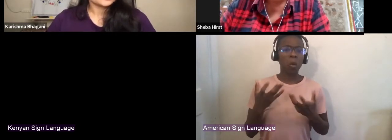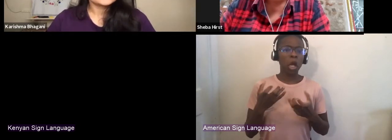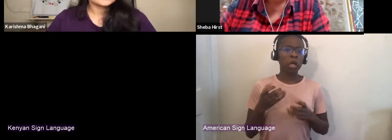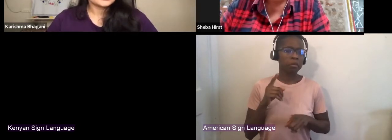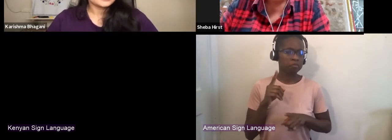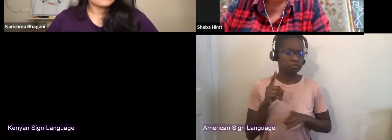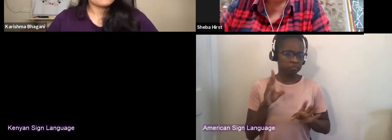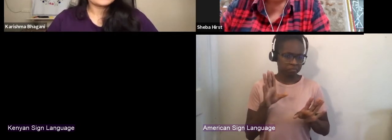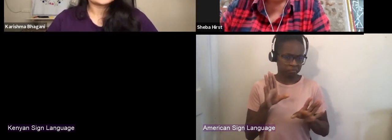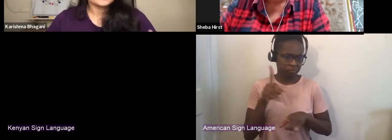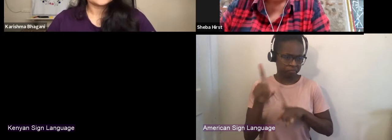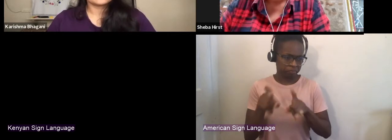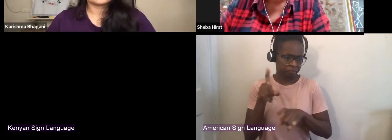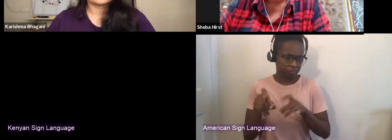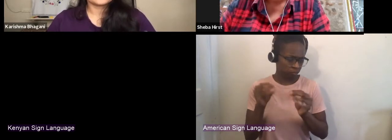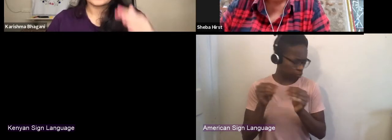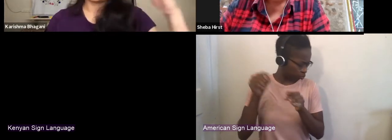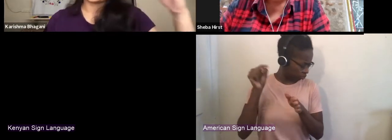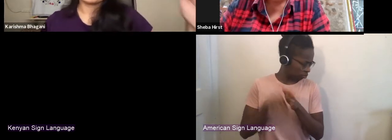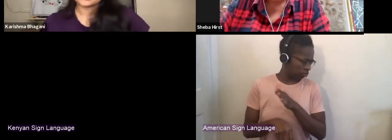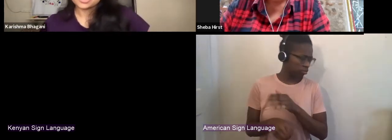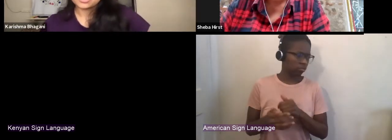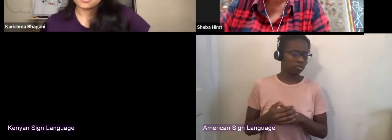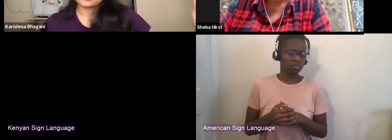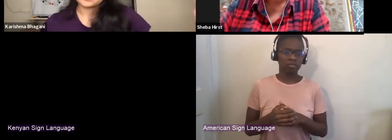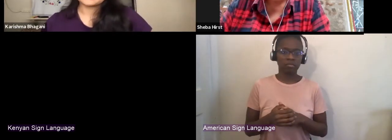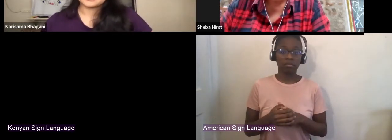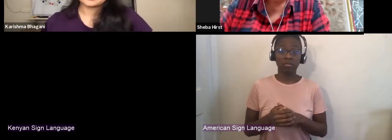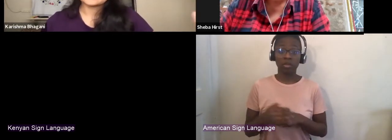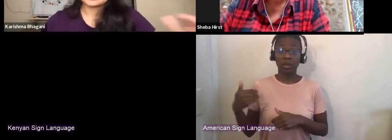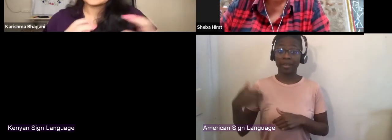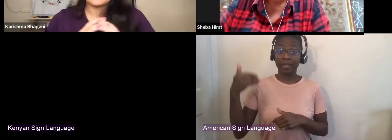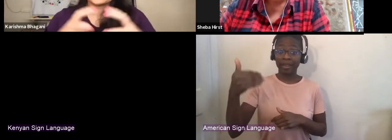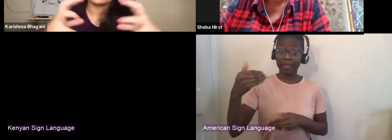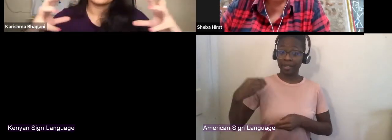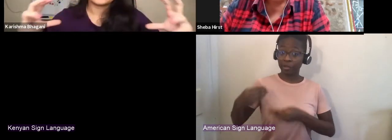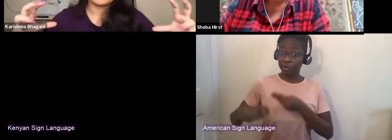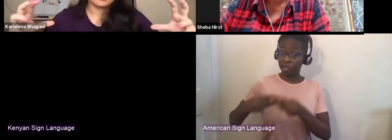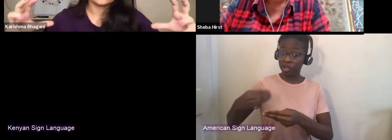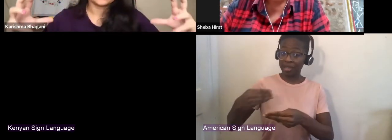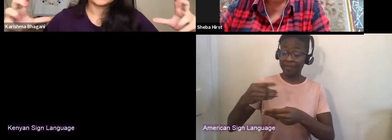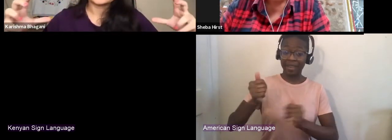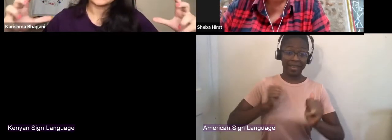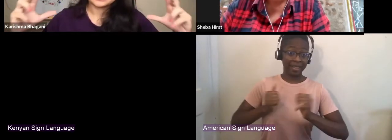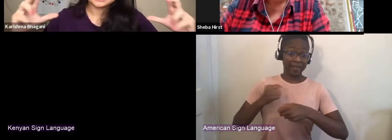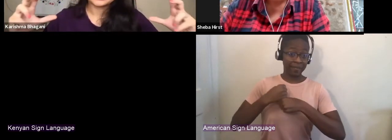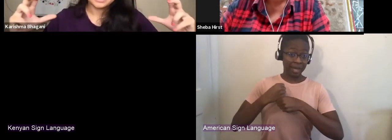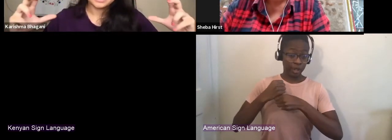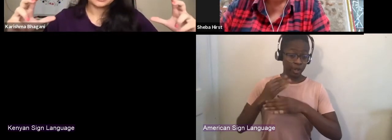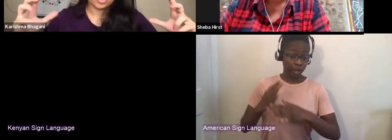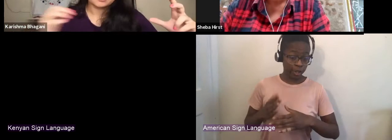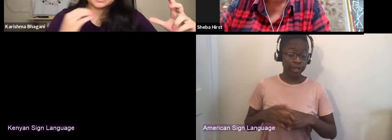just in terms of the next generation of theater makers. And in terms of thinking about creating this sustainable economy